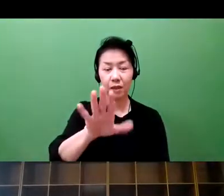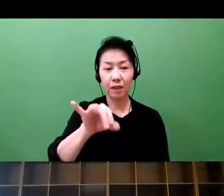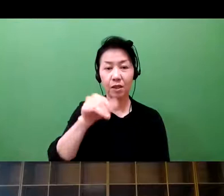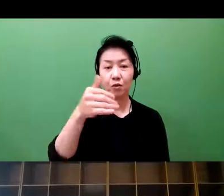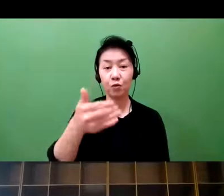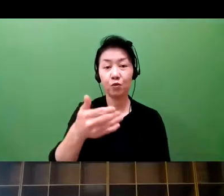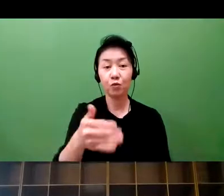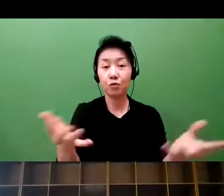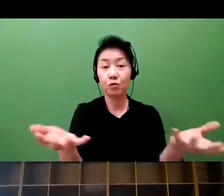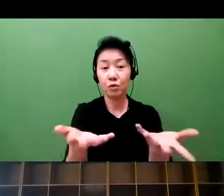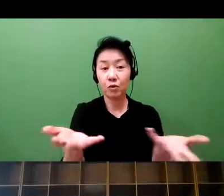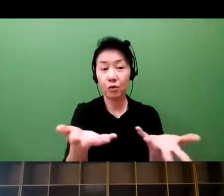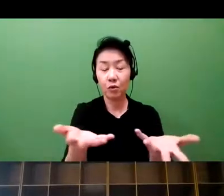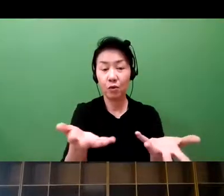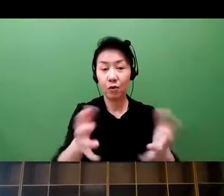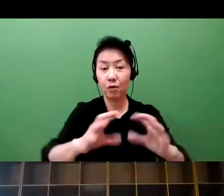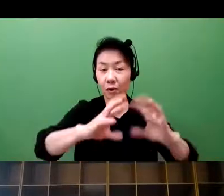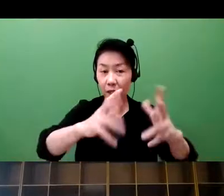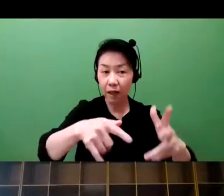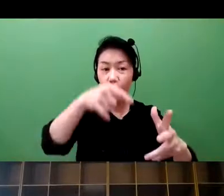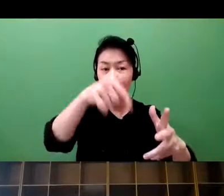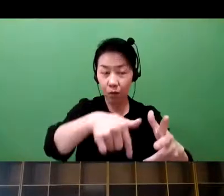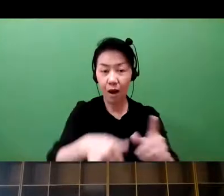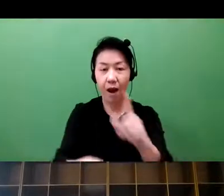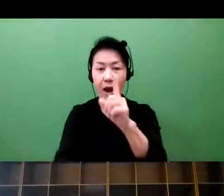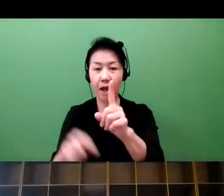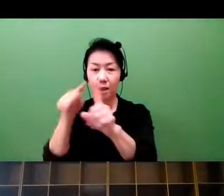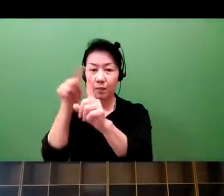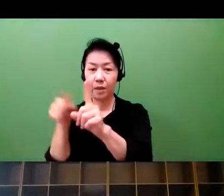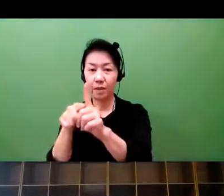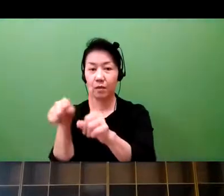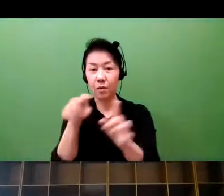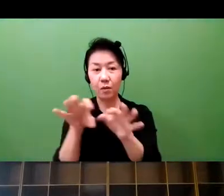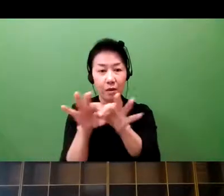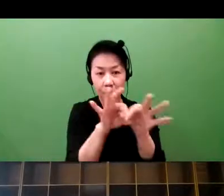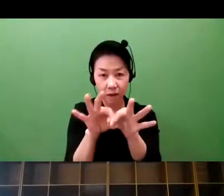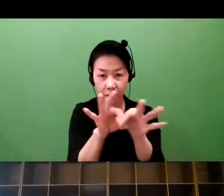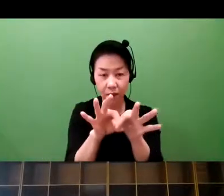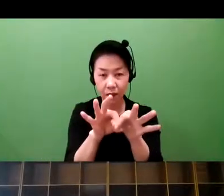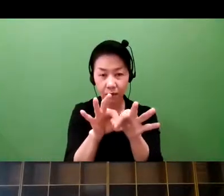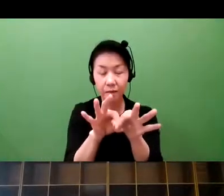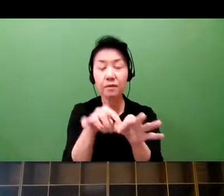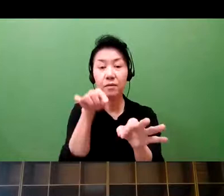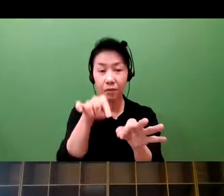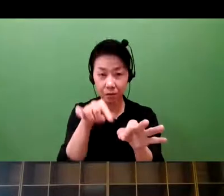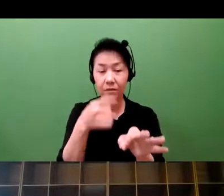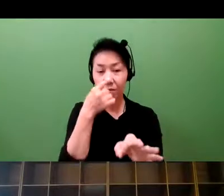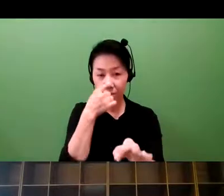I'm looking at how the health care has been highlighted as of recent and also the importance of intellectual property.